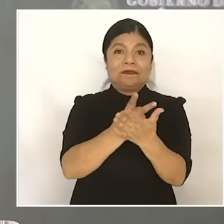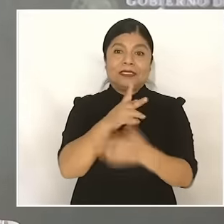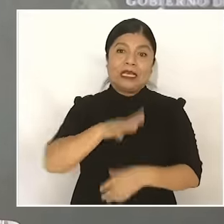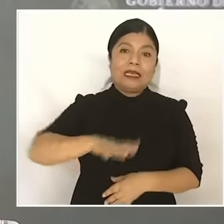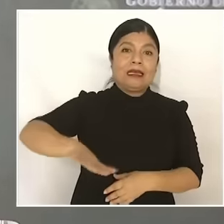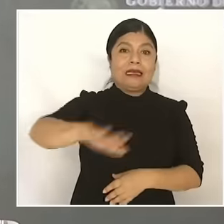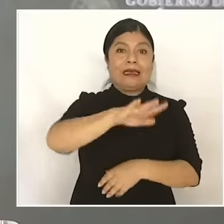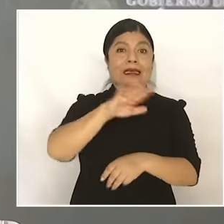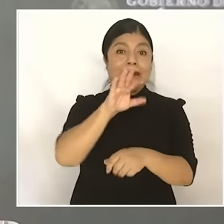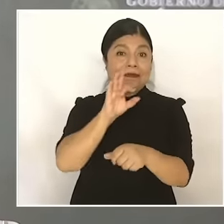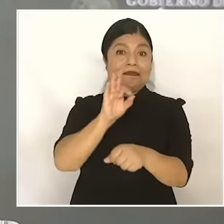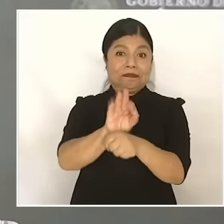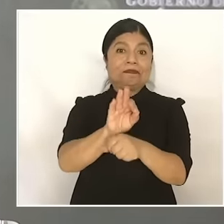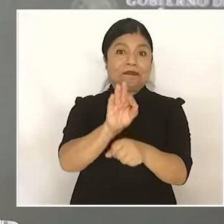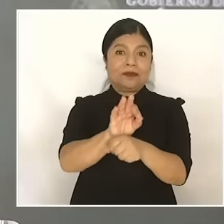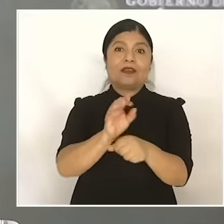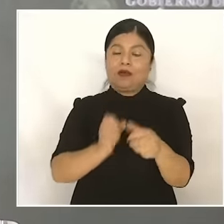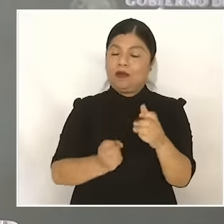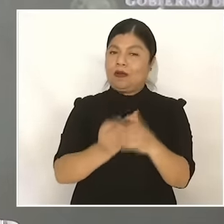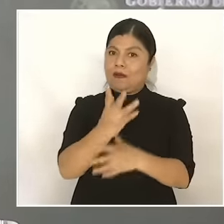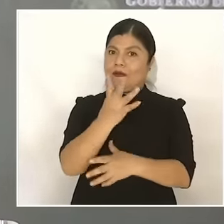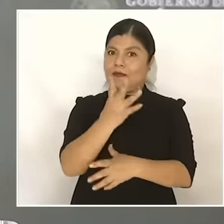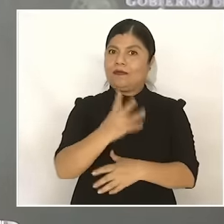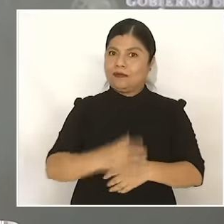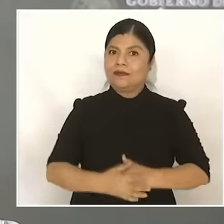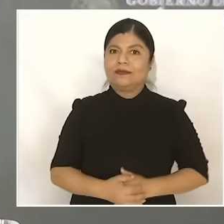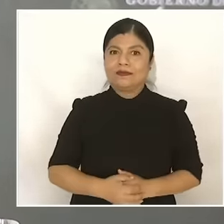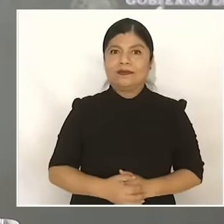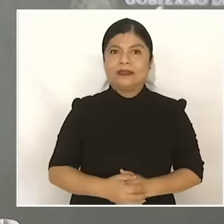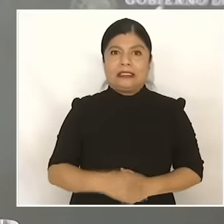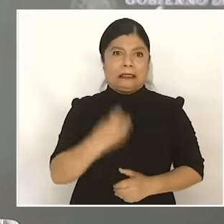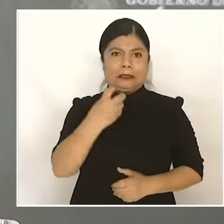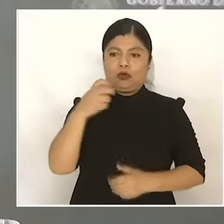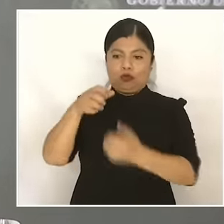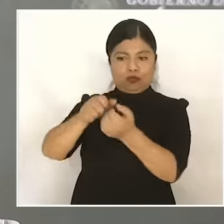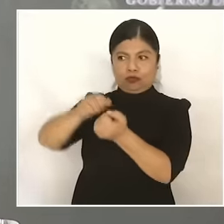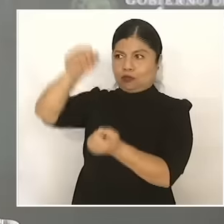that we also want to remain in the Constitution. The first thing I said